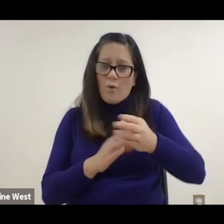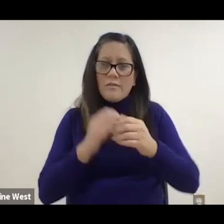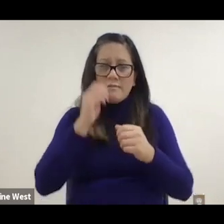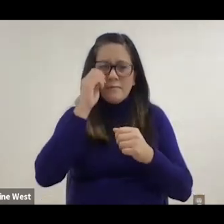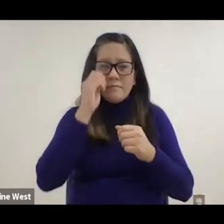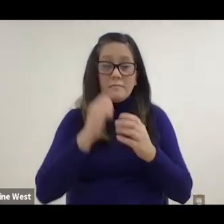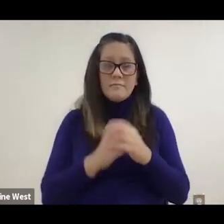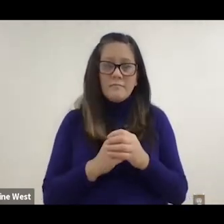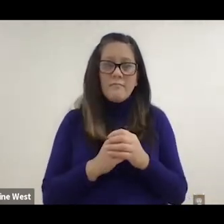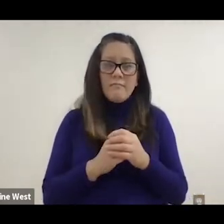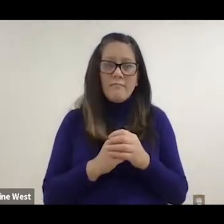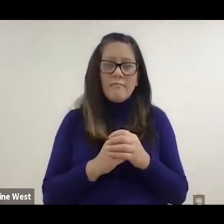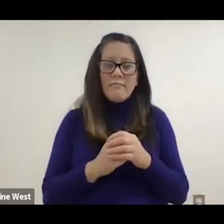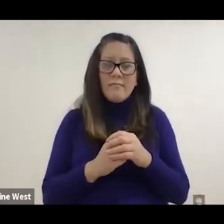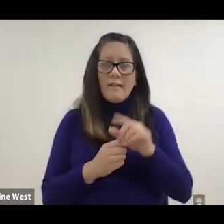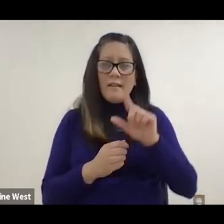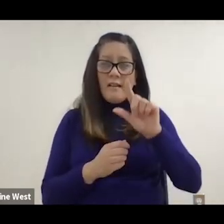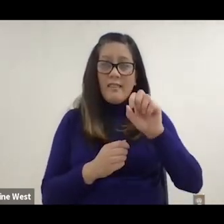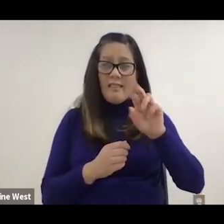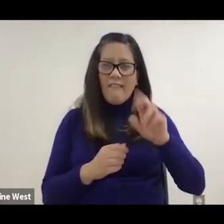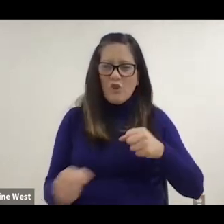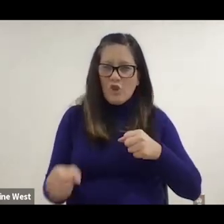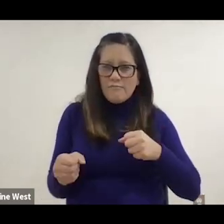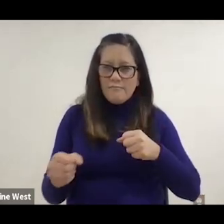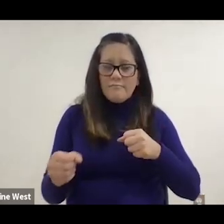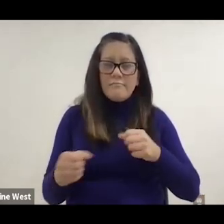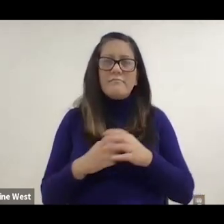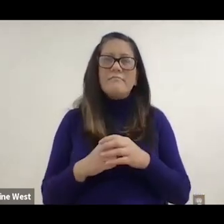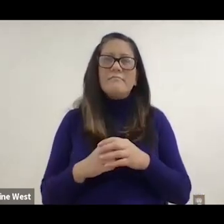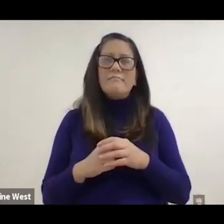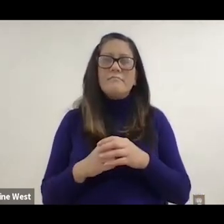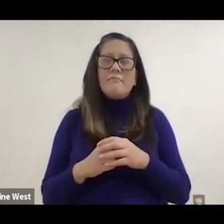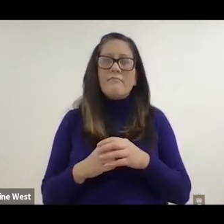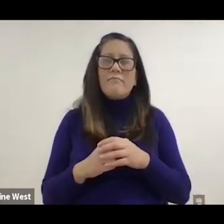The lever on the shorter and the wheelchair is less of a tendency to